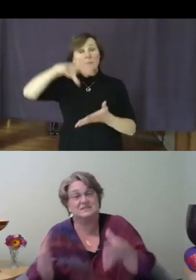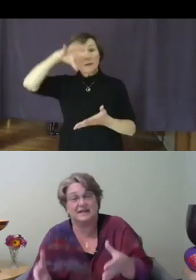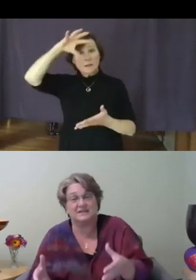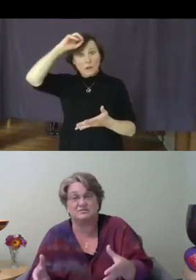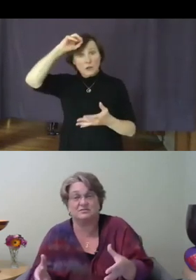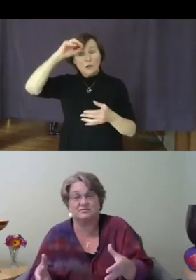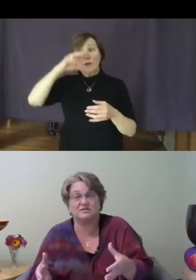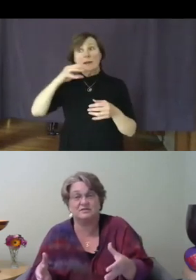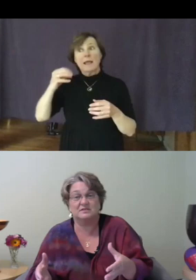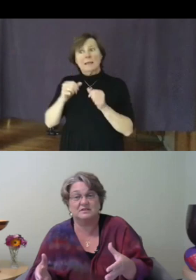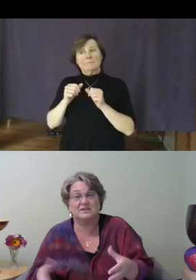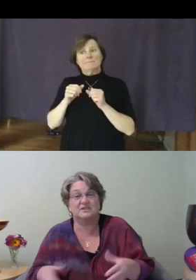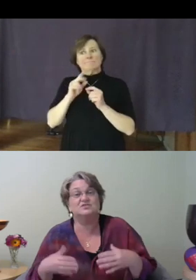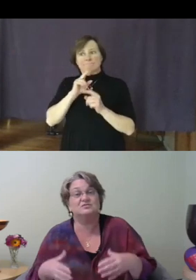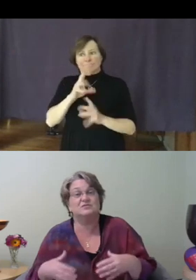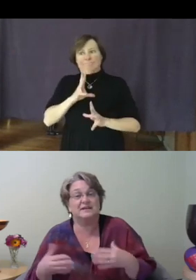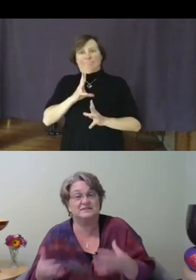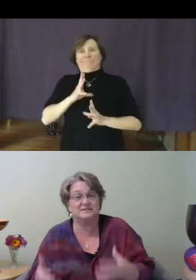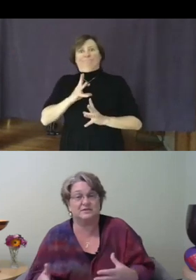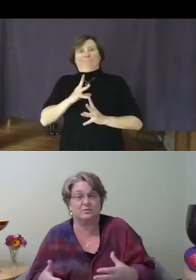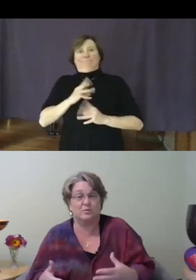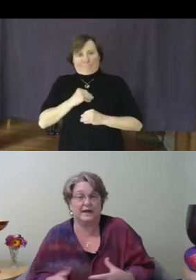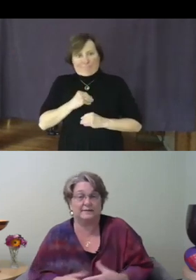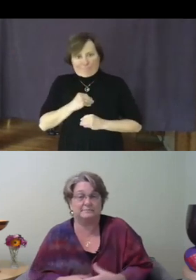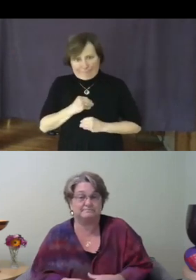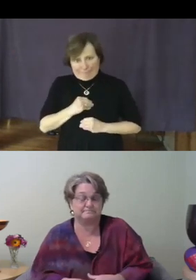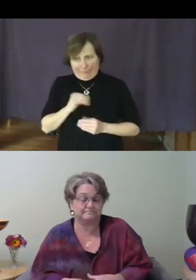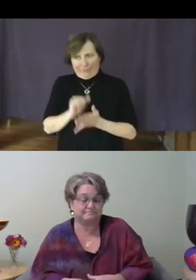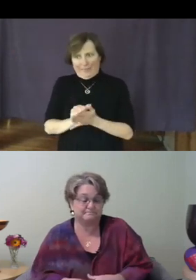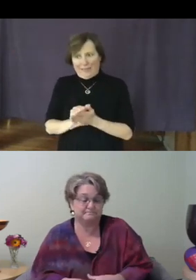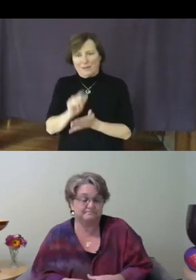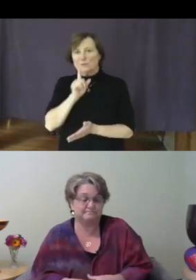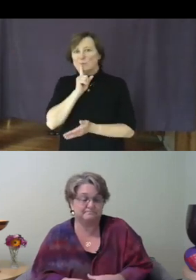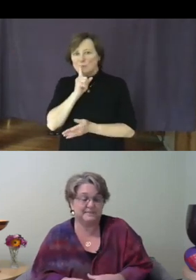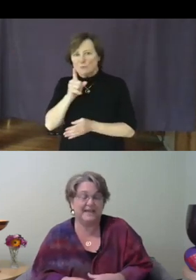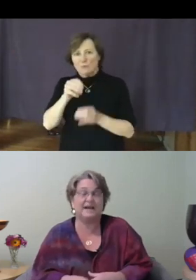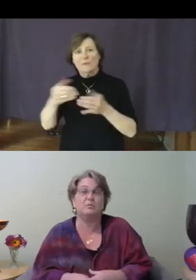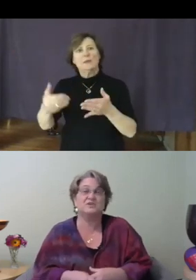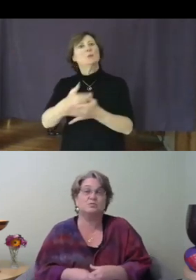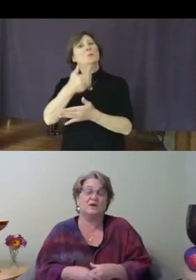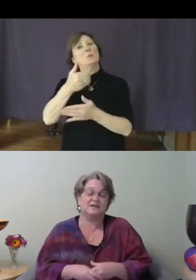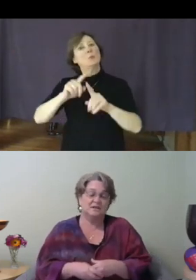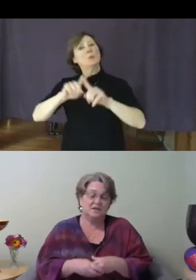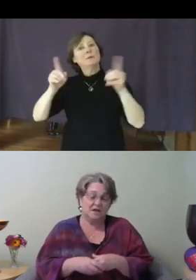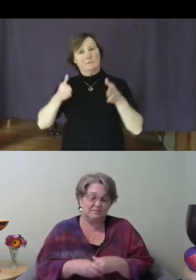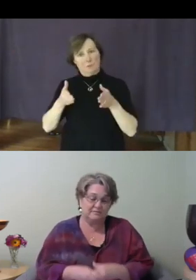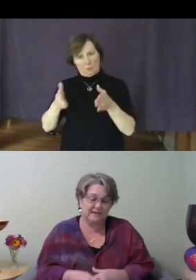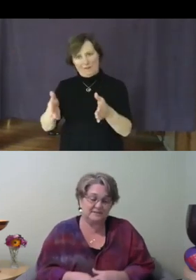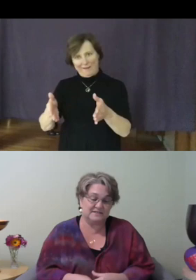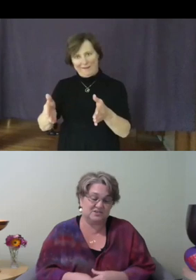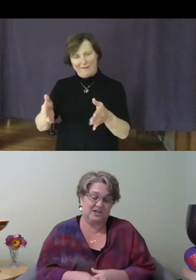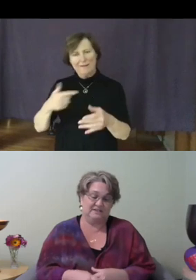that truth, in a new and different way. And I wonder what effect this challenge,